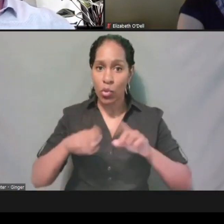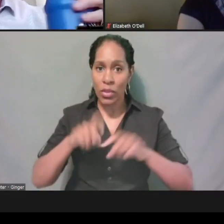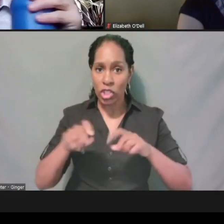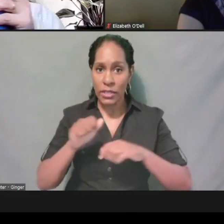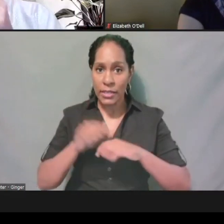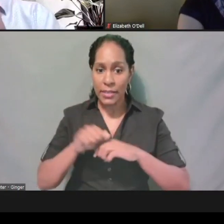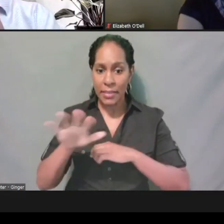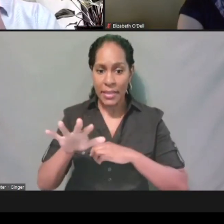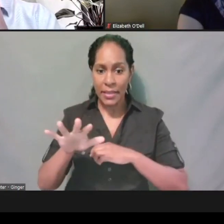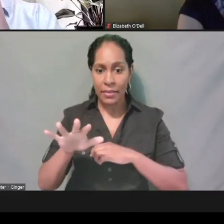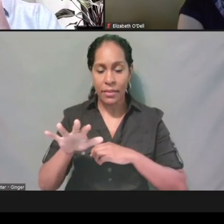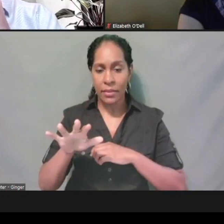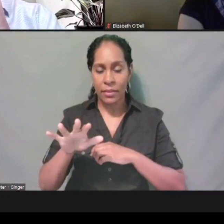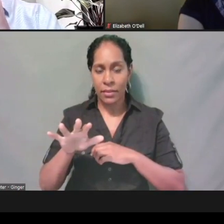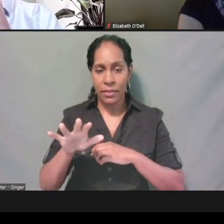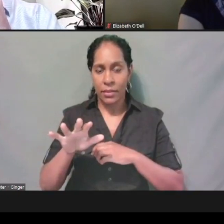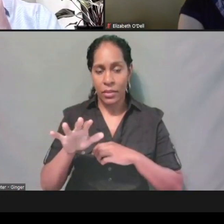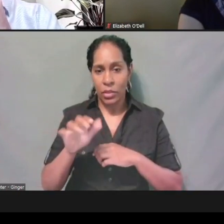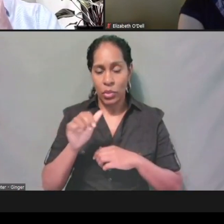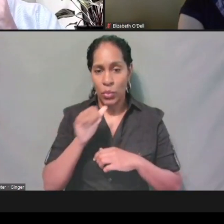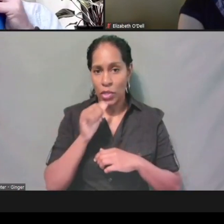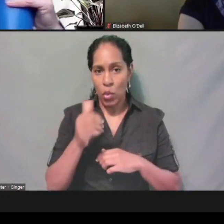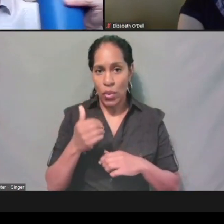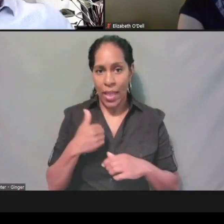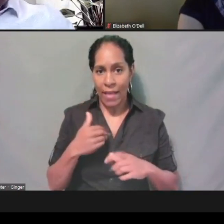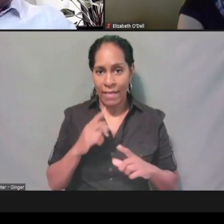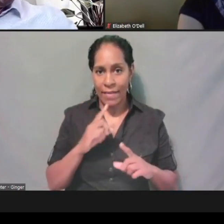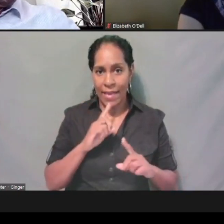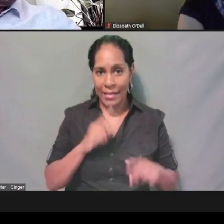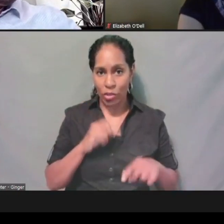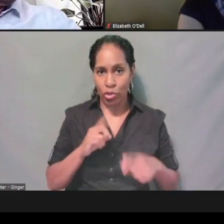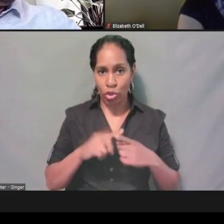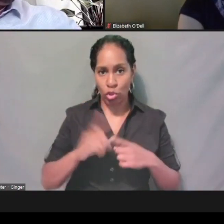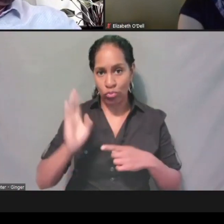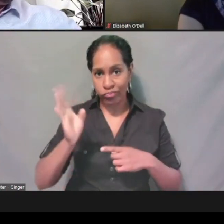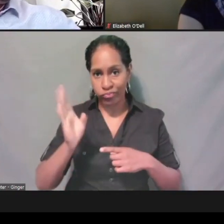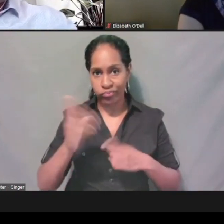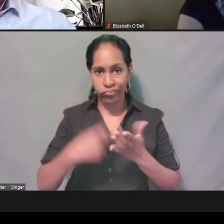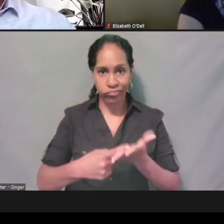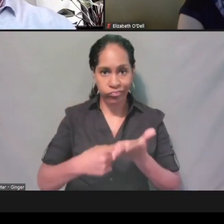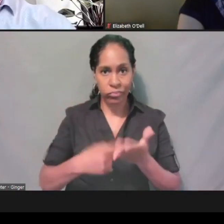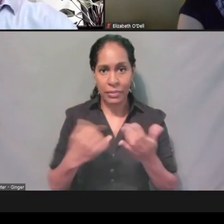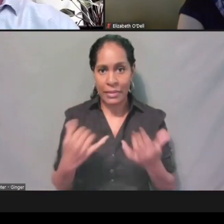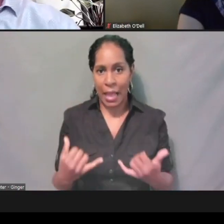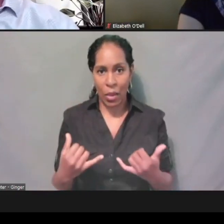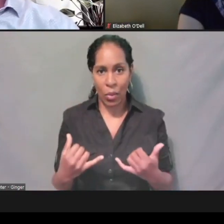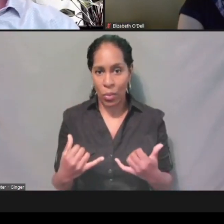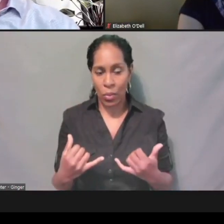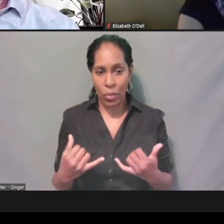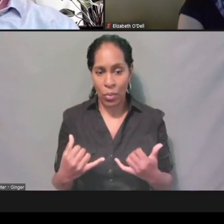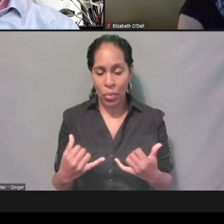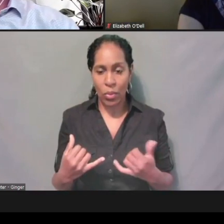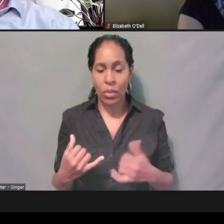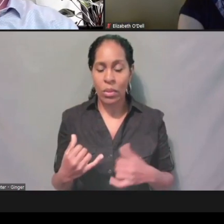that don't have answers that we can cover now. And then maybe what we'll try to do